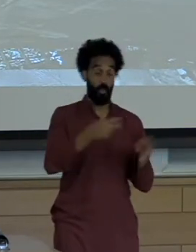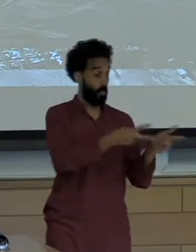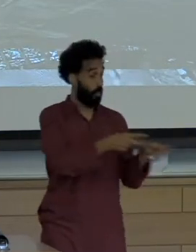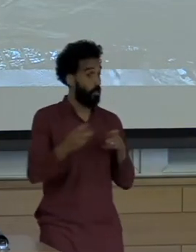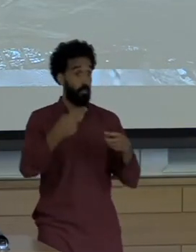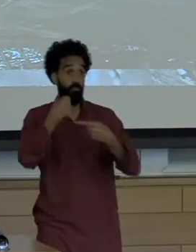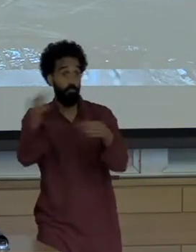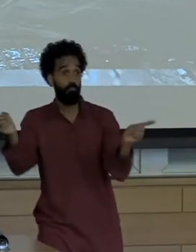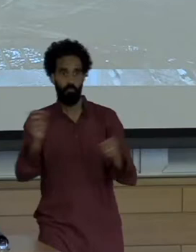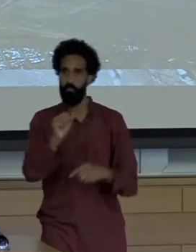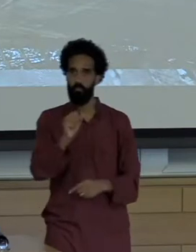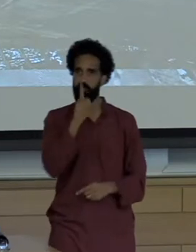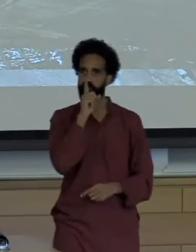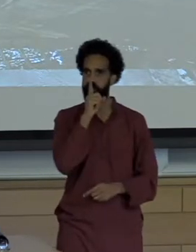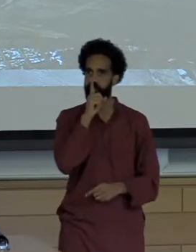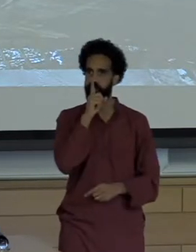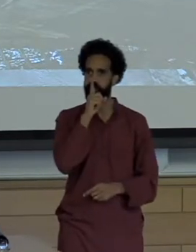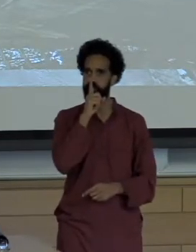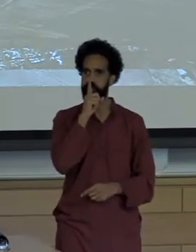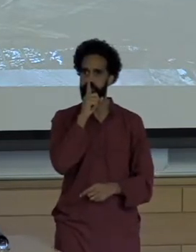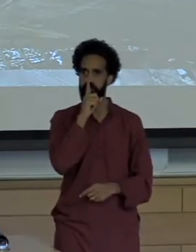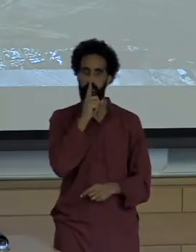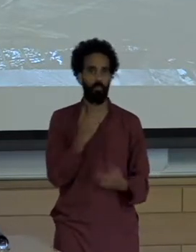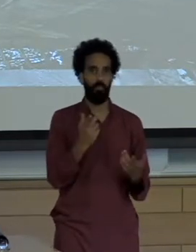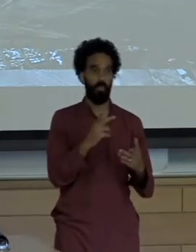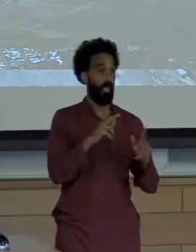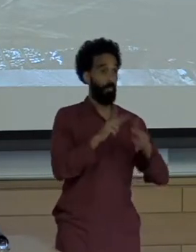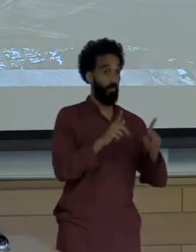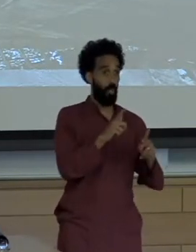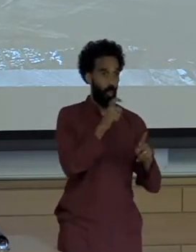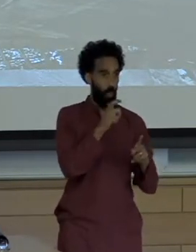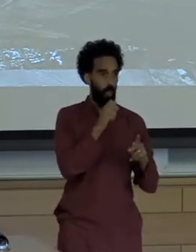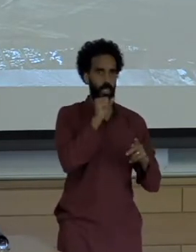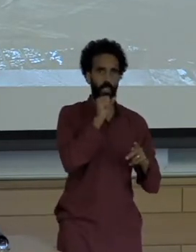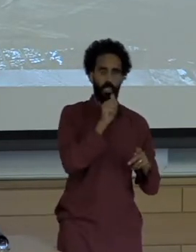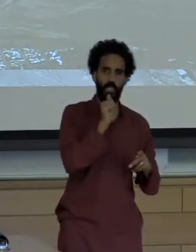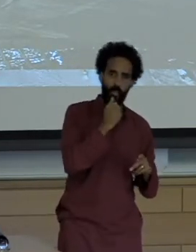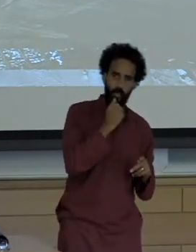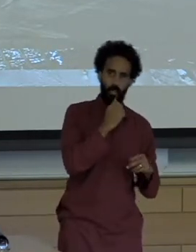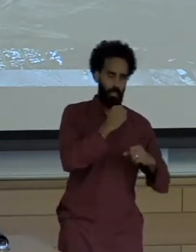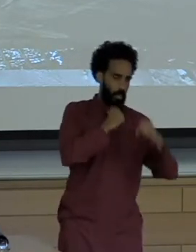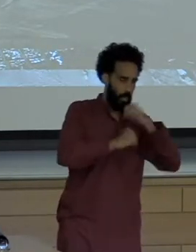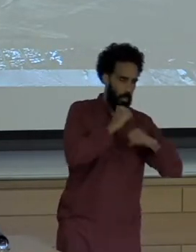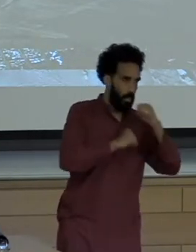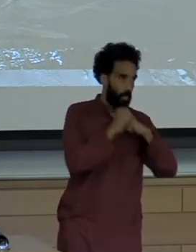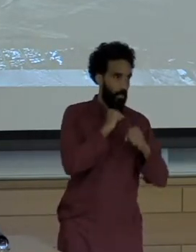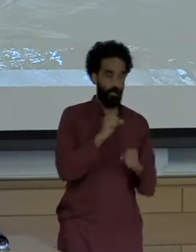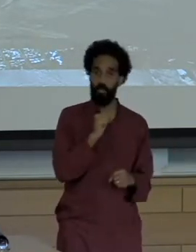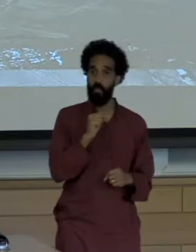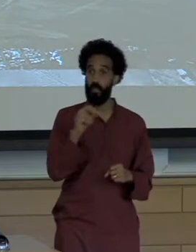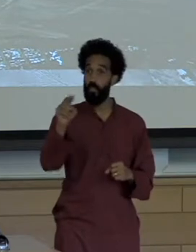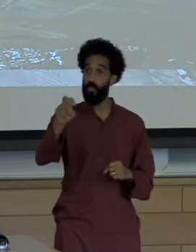The communities at the frontlines of the impact Even though the mineral belt where the mines sit